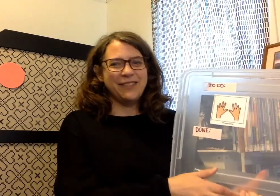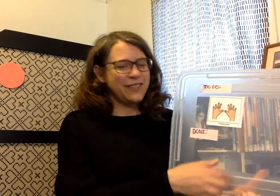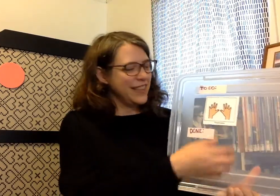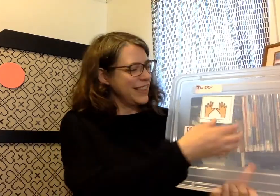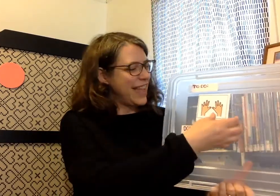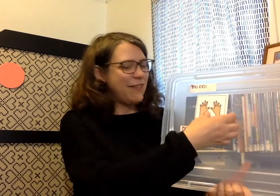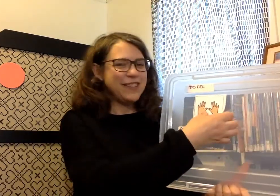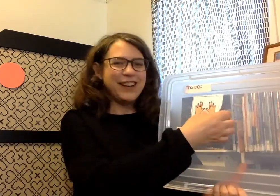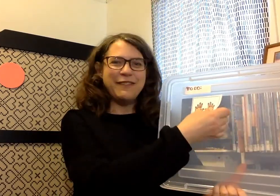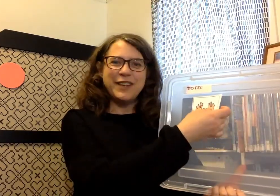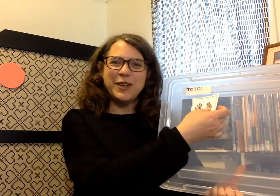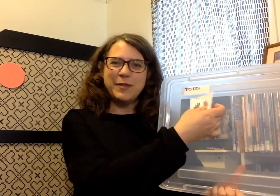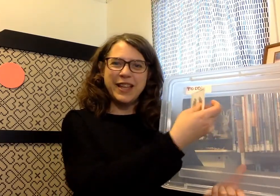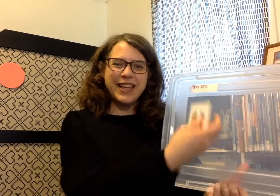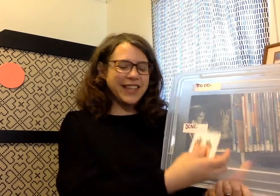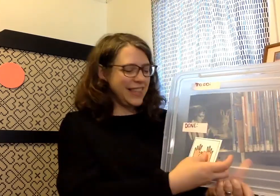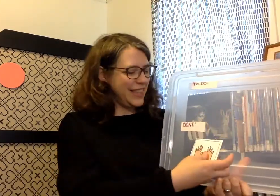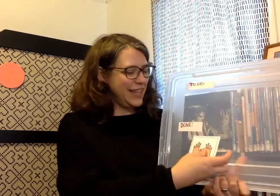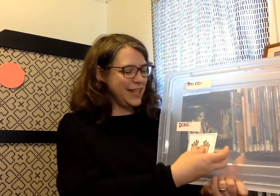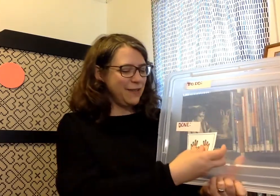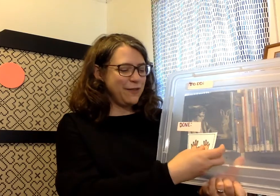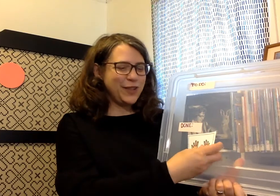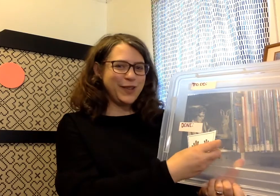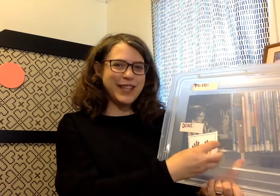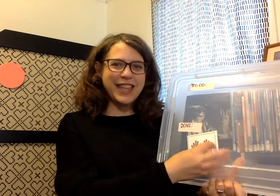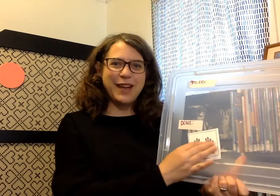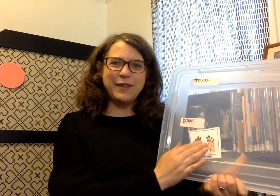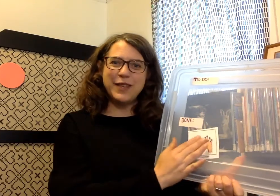That was our finger play. Thank you for doing that with me.